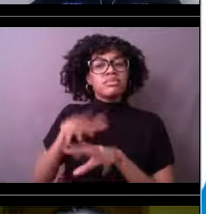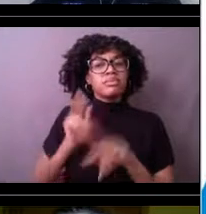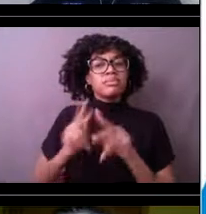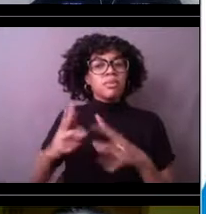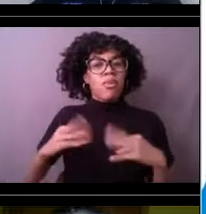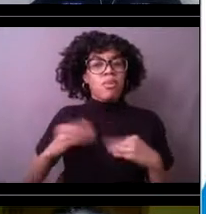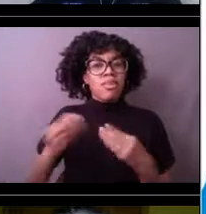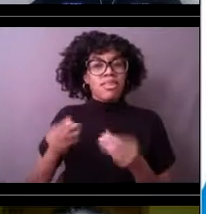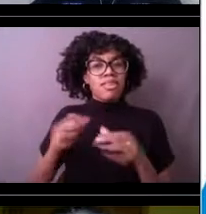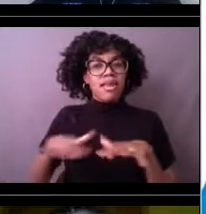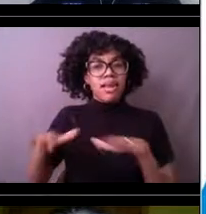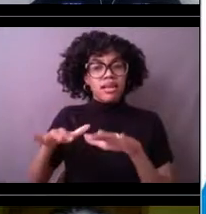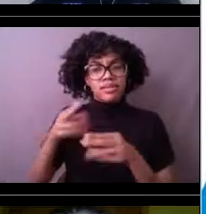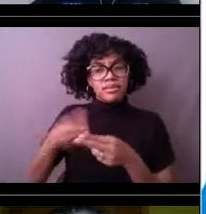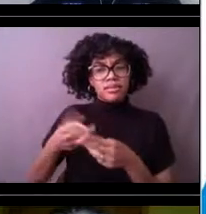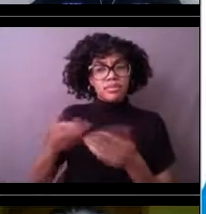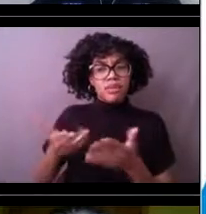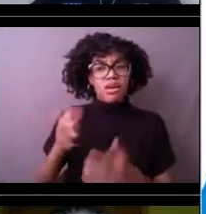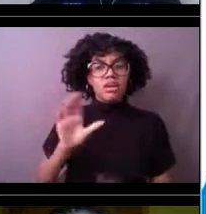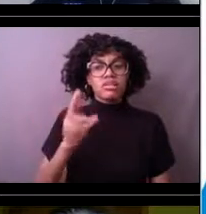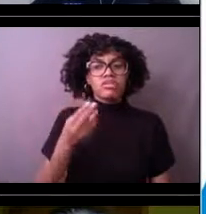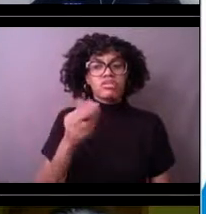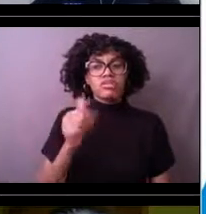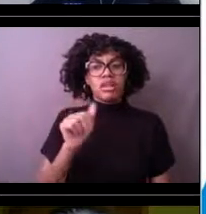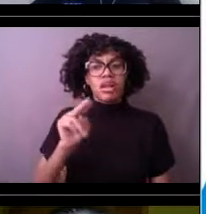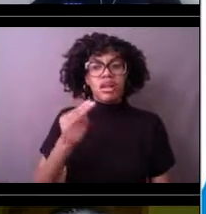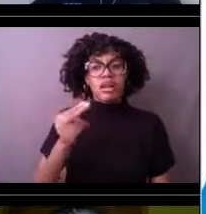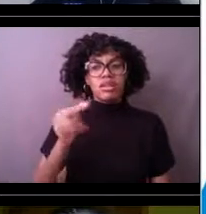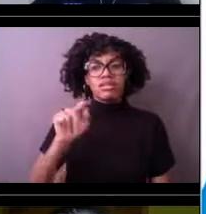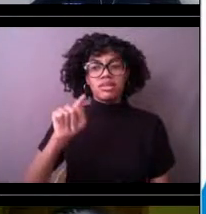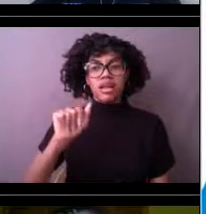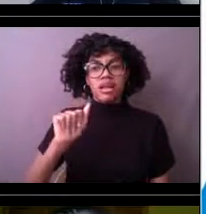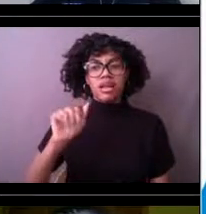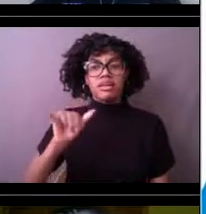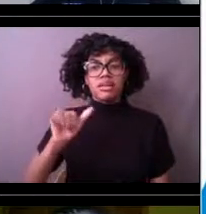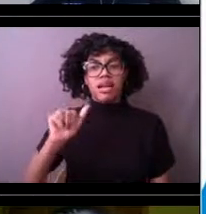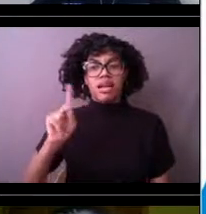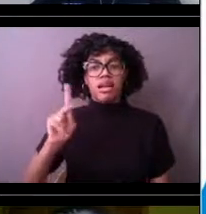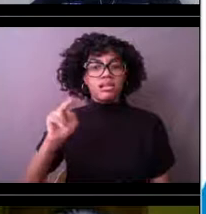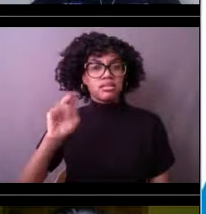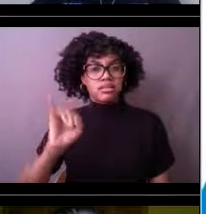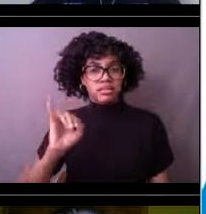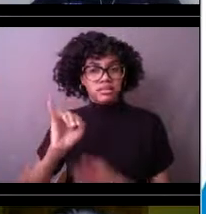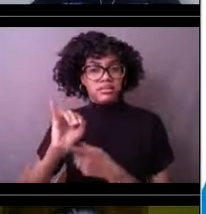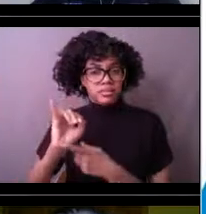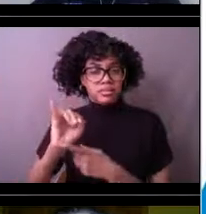from the ancestral lands of the Mashpee Wampanoag Tribe and Wampanoag Tribe of Gay Head Aquinnah.